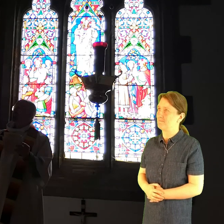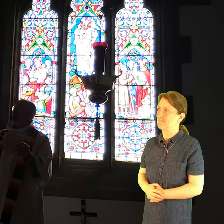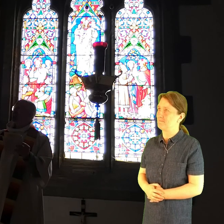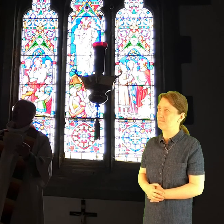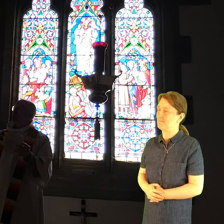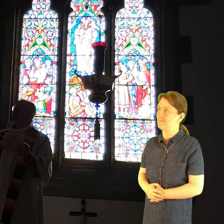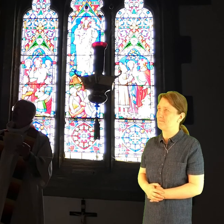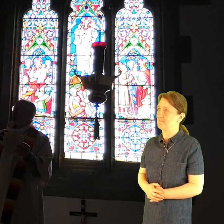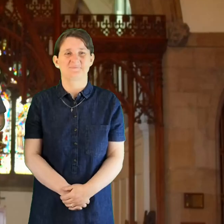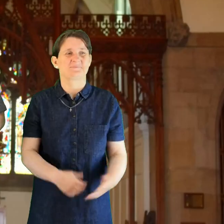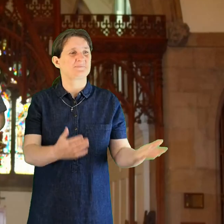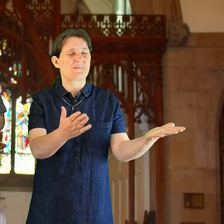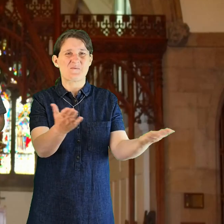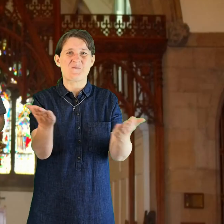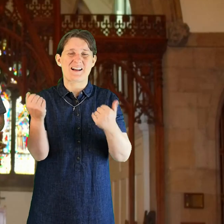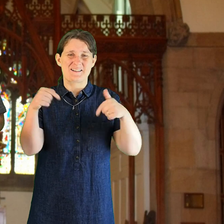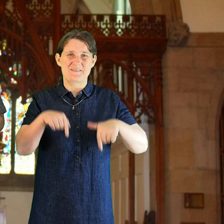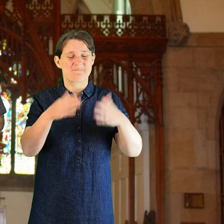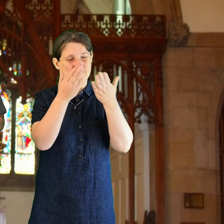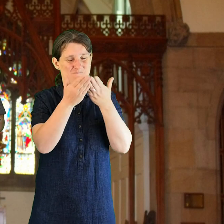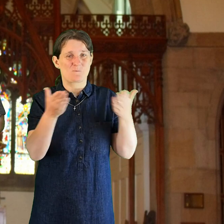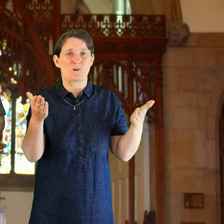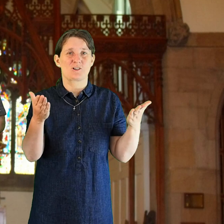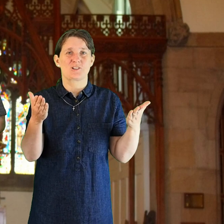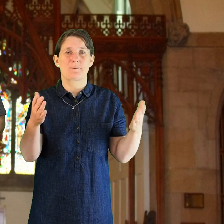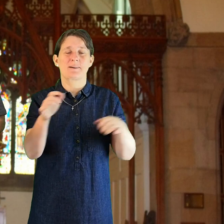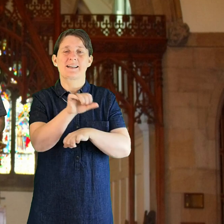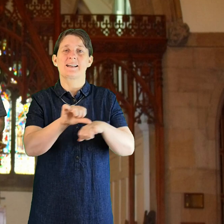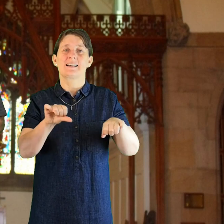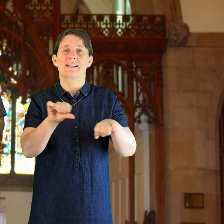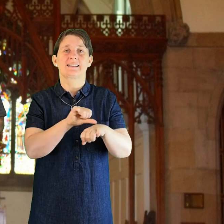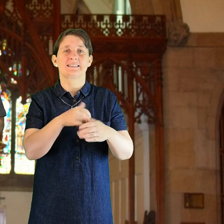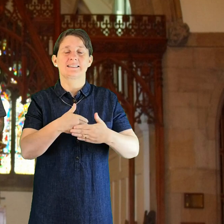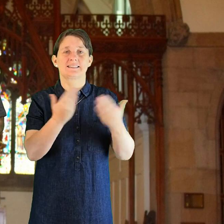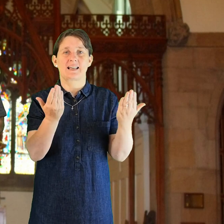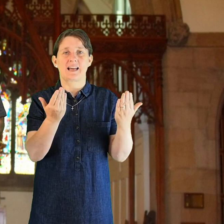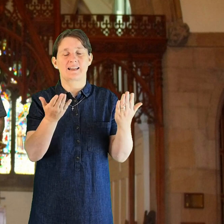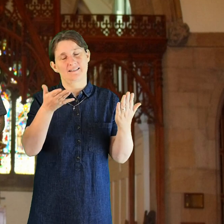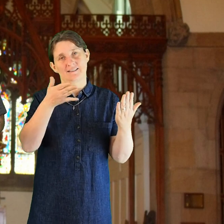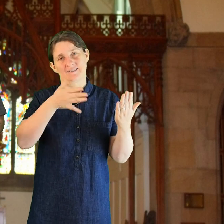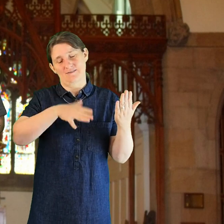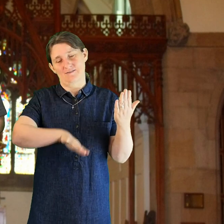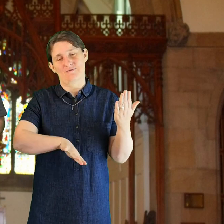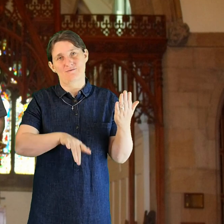Welcome to our worship, for Easter day from St Peter's Church in Rawdon, Yorkshire